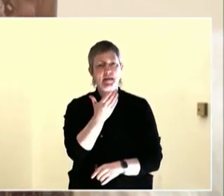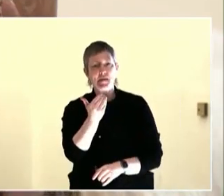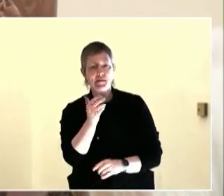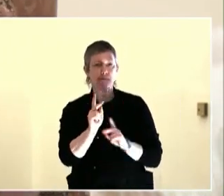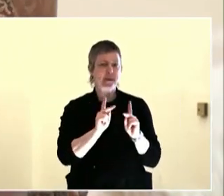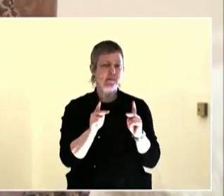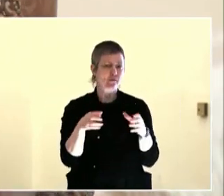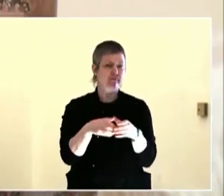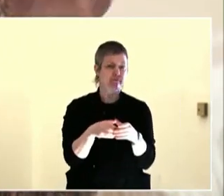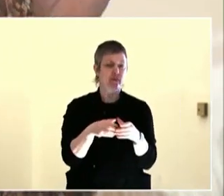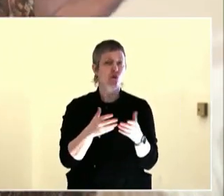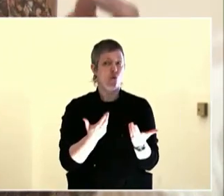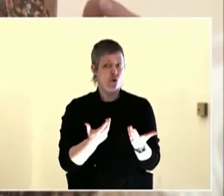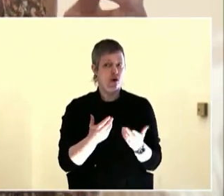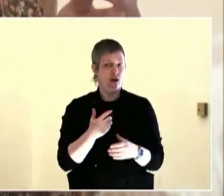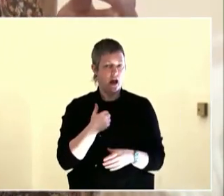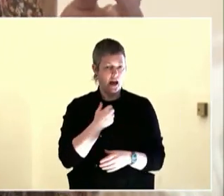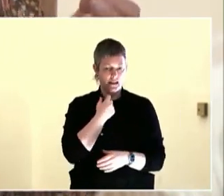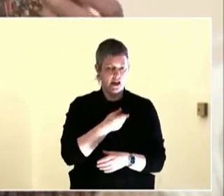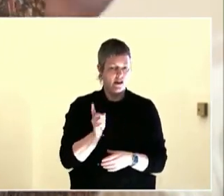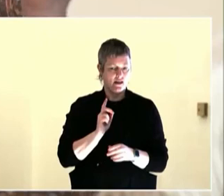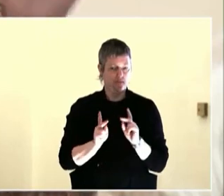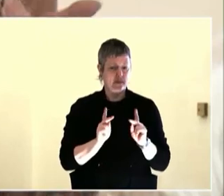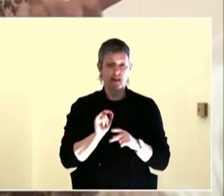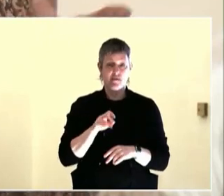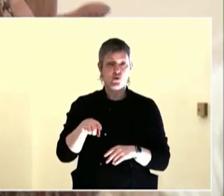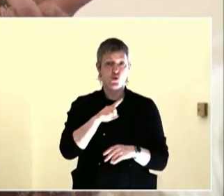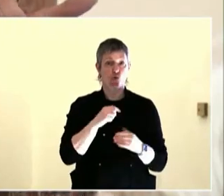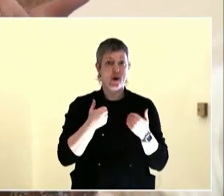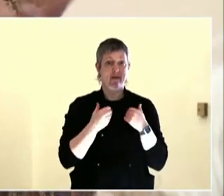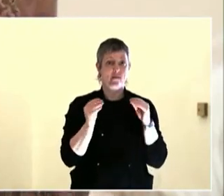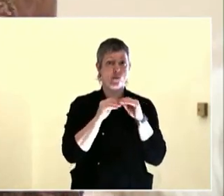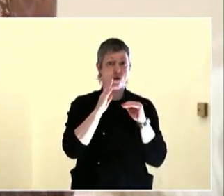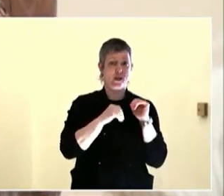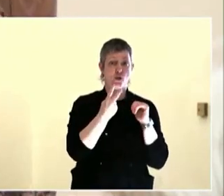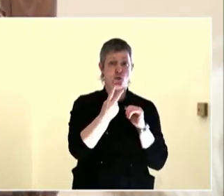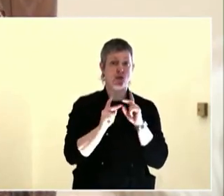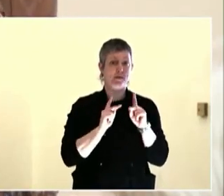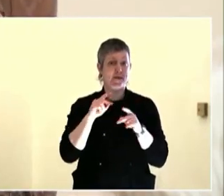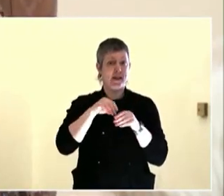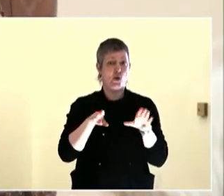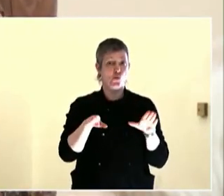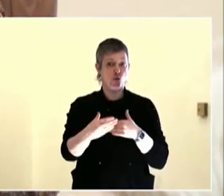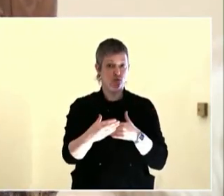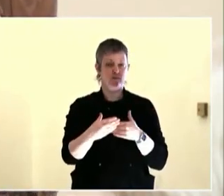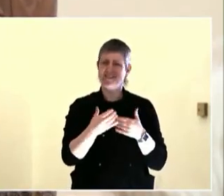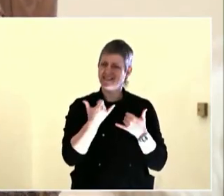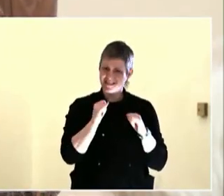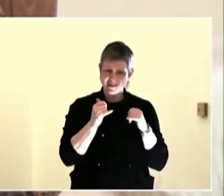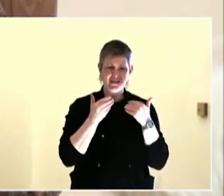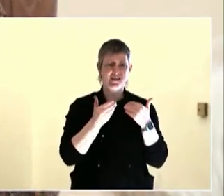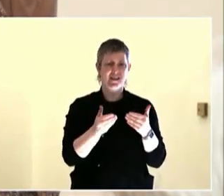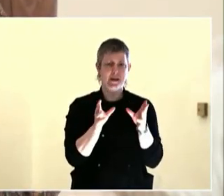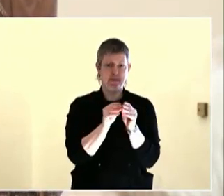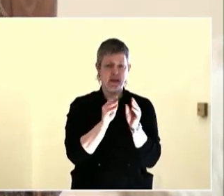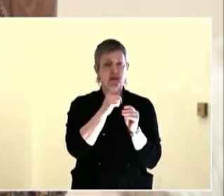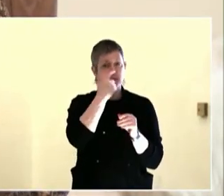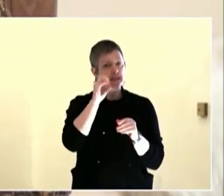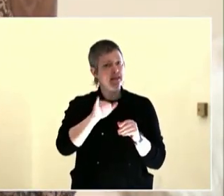That small group of thoughtful, committed citizens. And then once people are engaged, I use a very basic